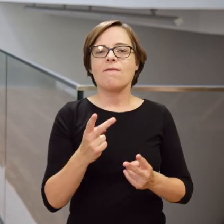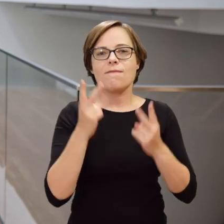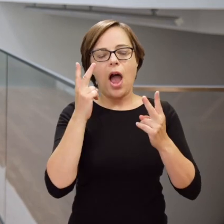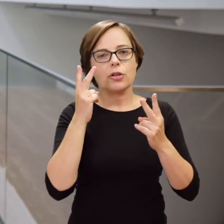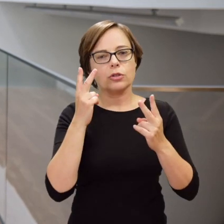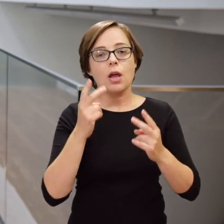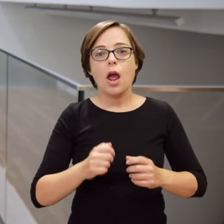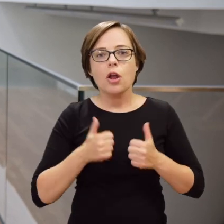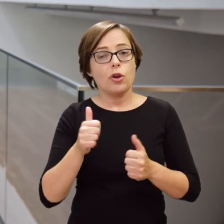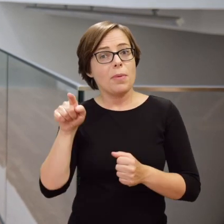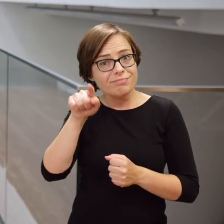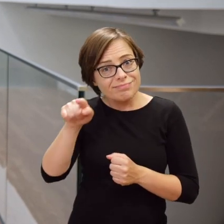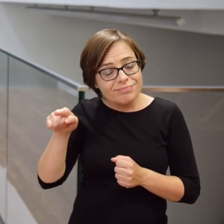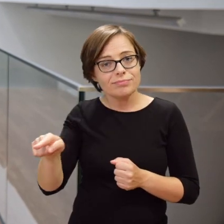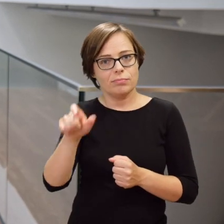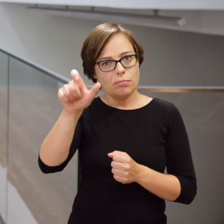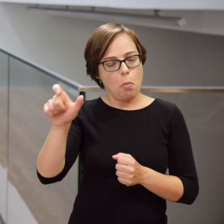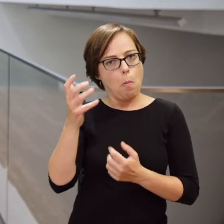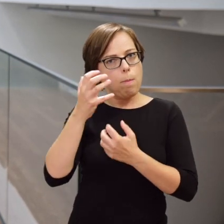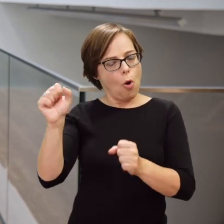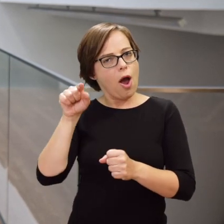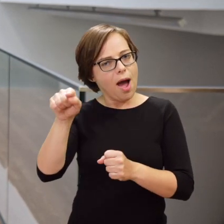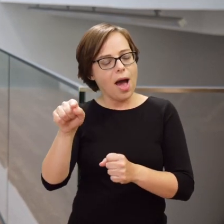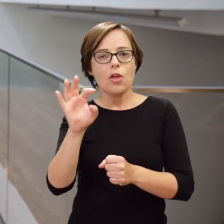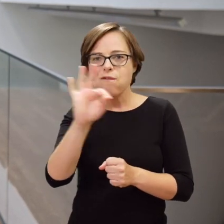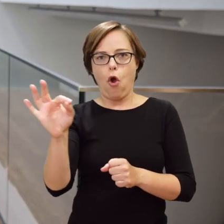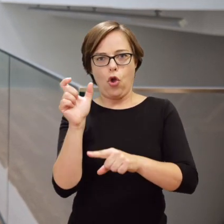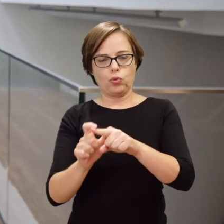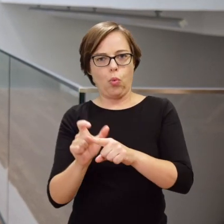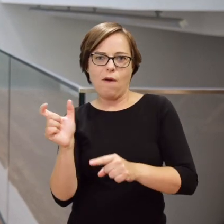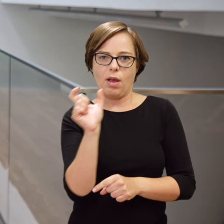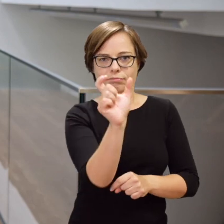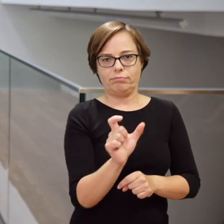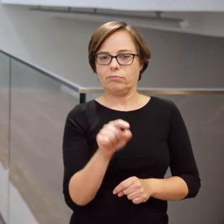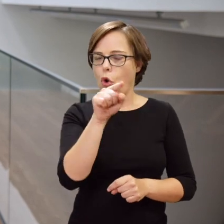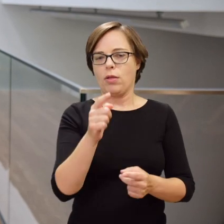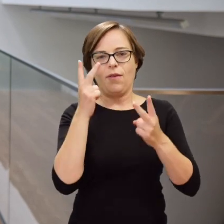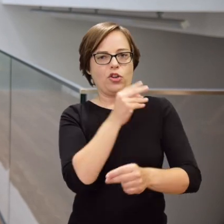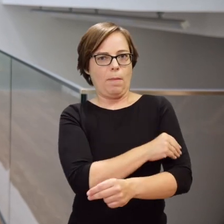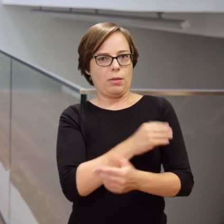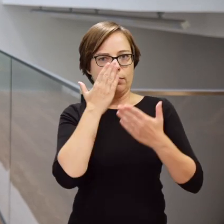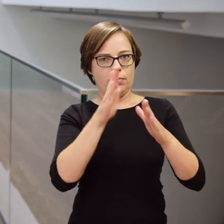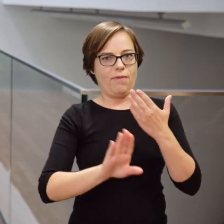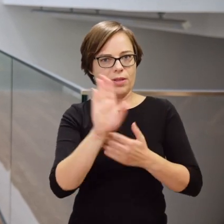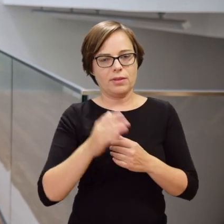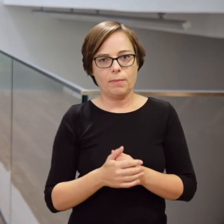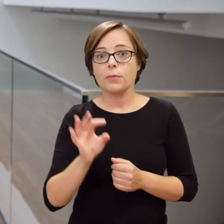It is vital to us that the words of our protagonists are the most important source material in the exposition.